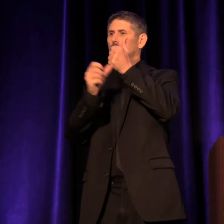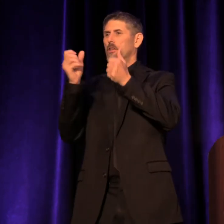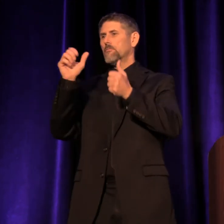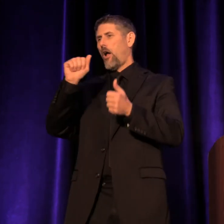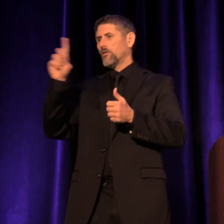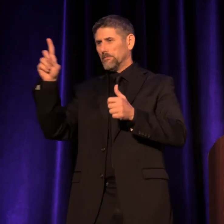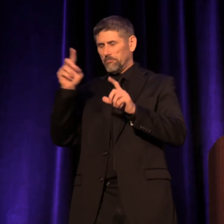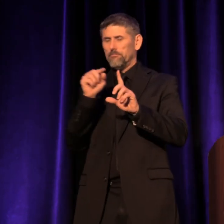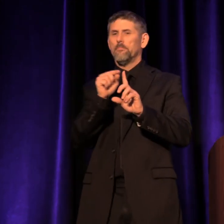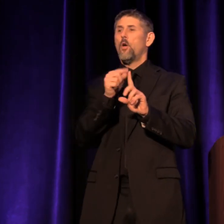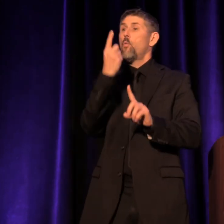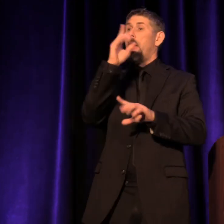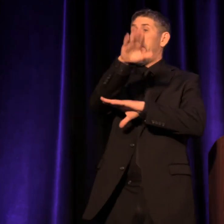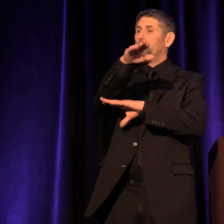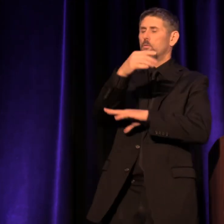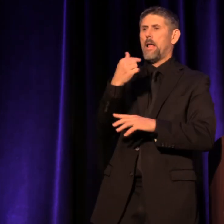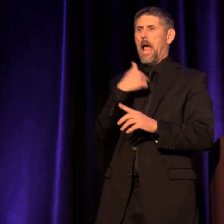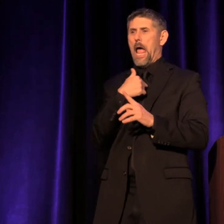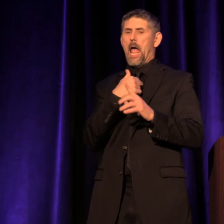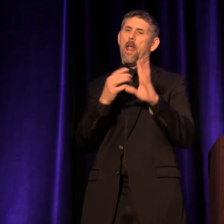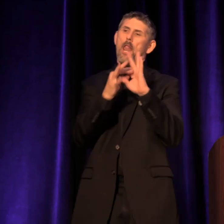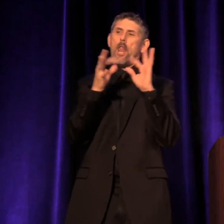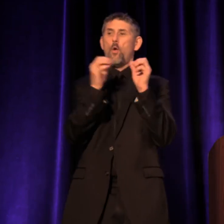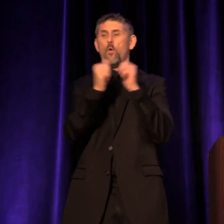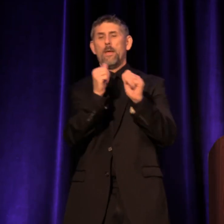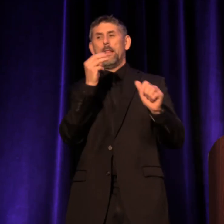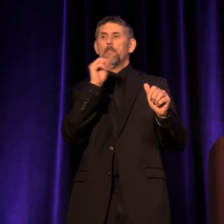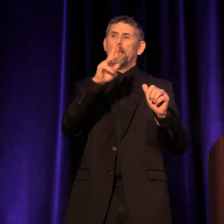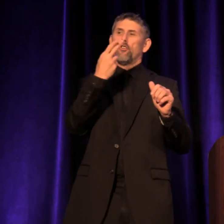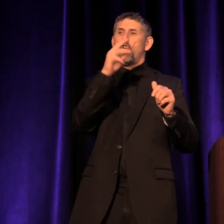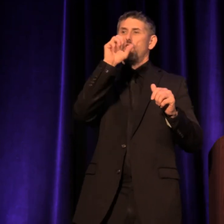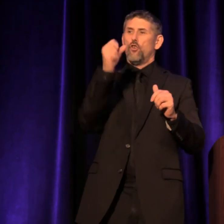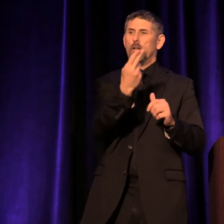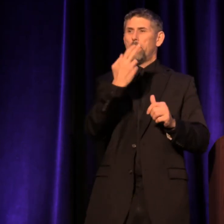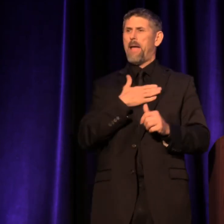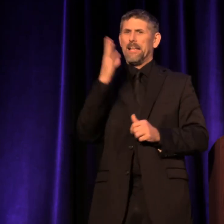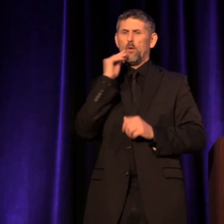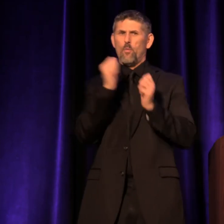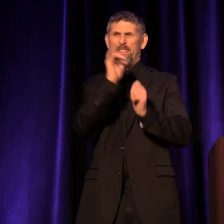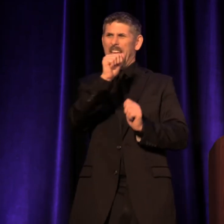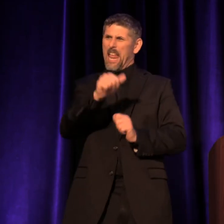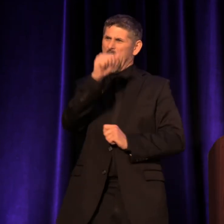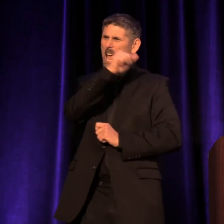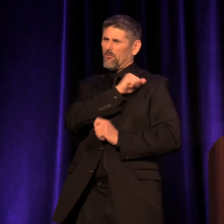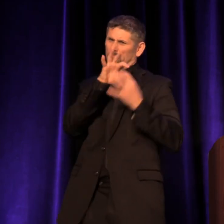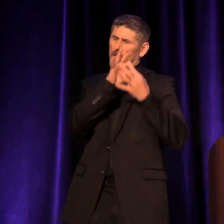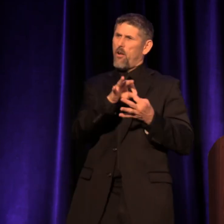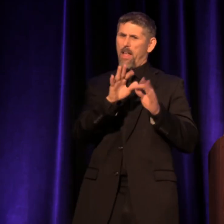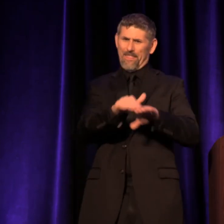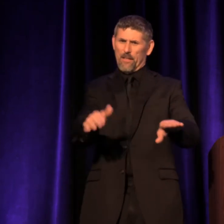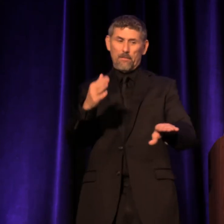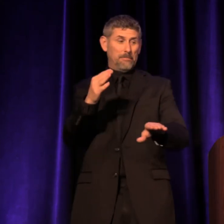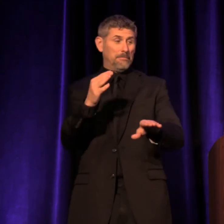And one afternoon I shared with Mr. Hirsch my frustration with this attitude about theater for young people... (noise)